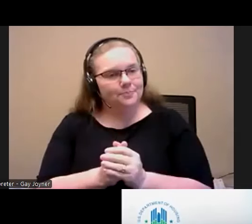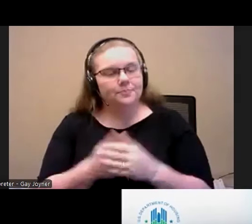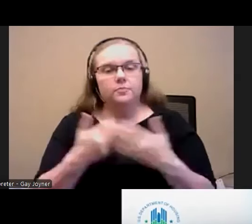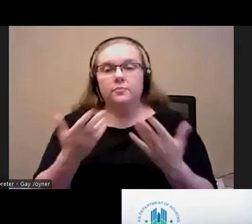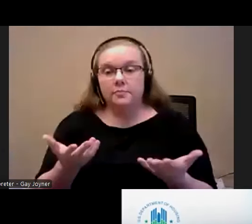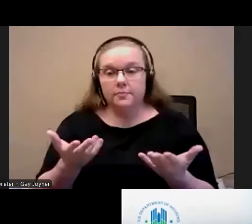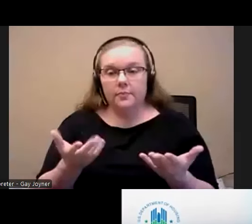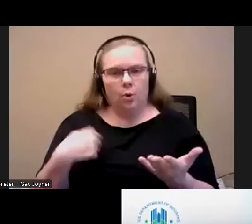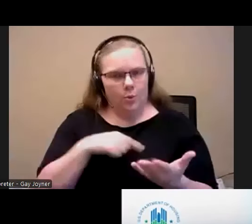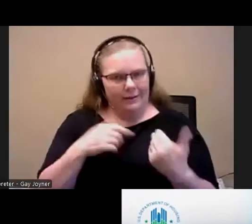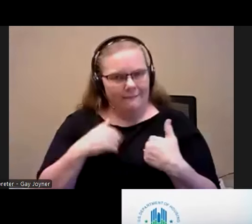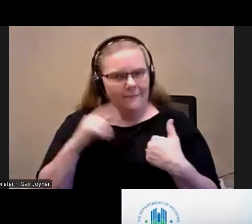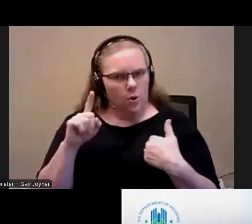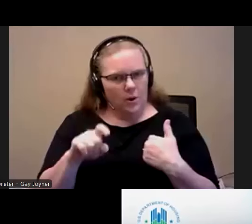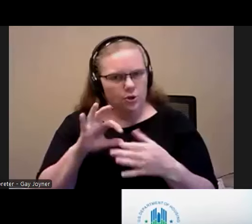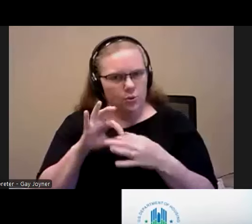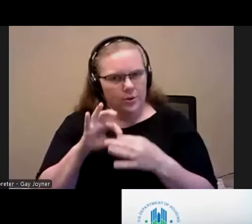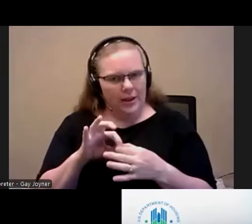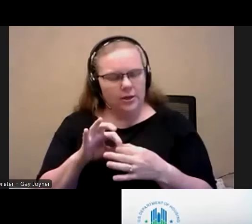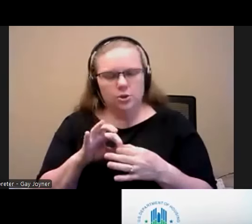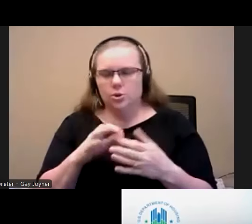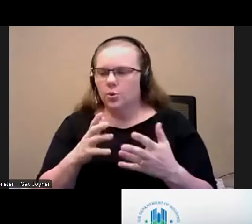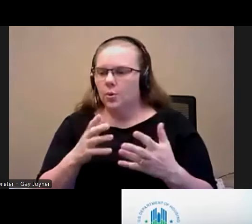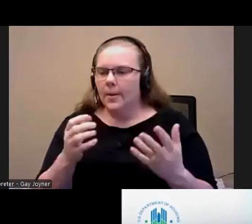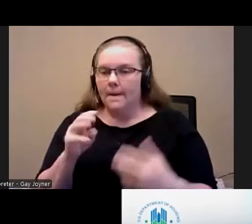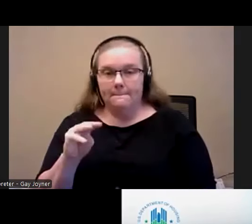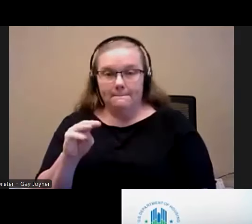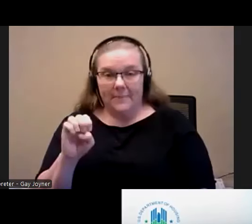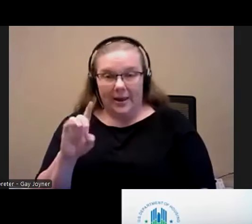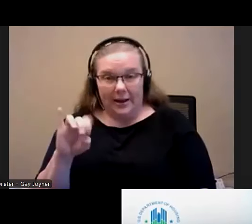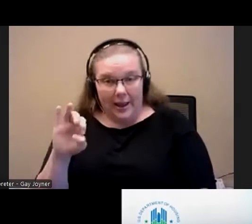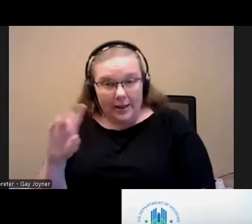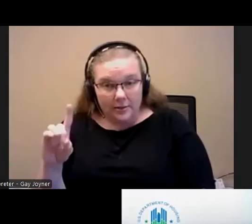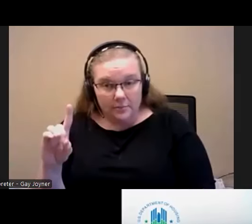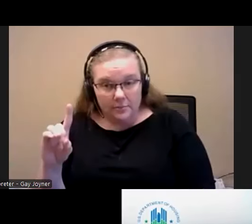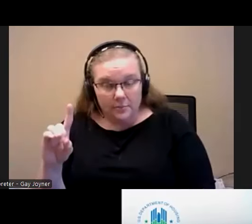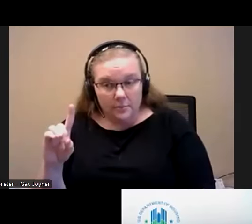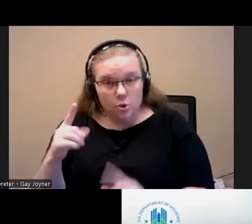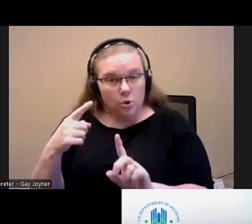have a question related to Medicaid. Medicaid rent through CMS approved